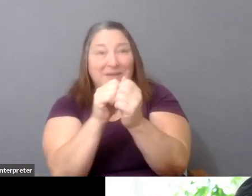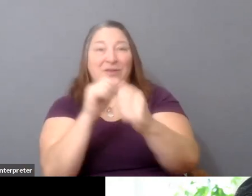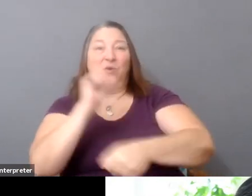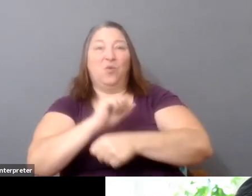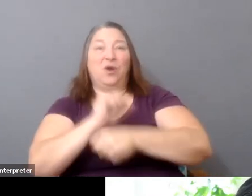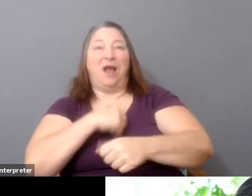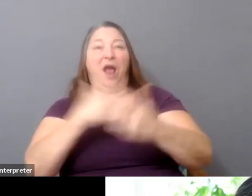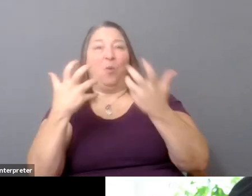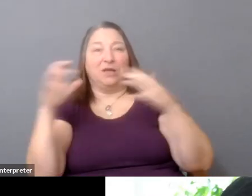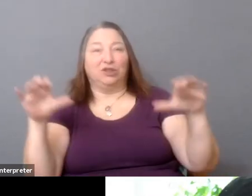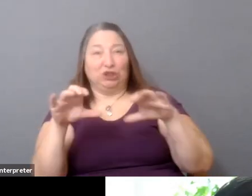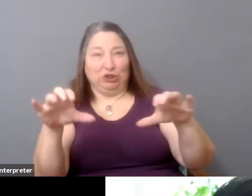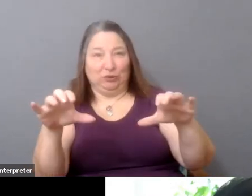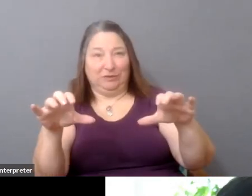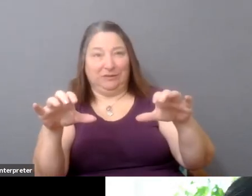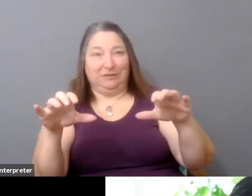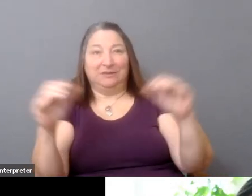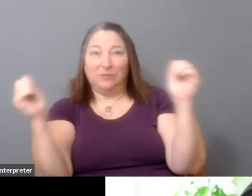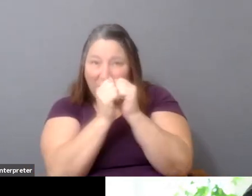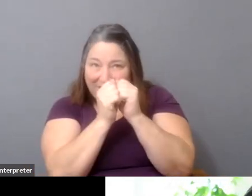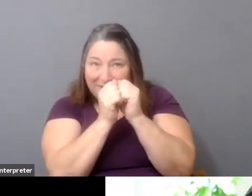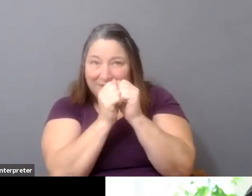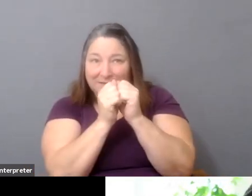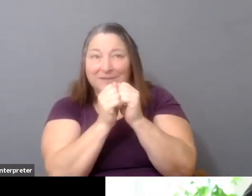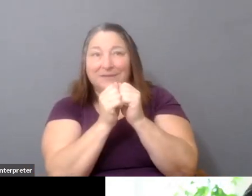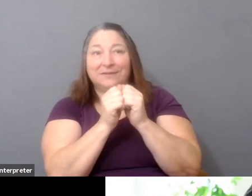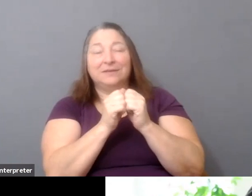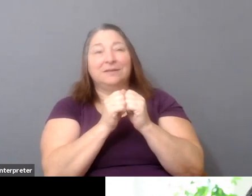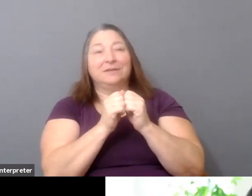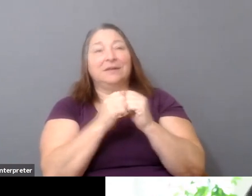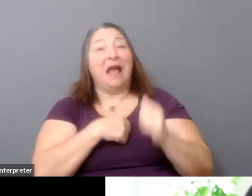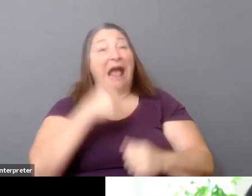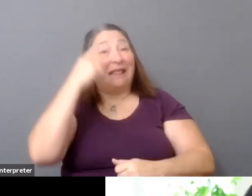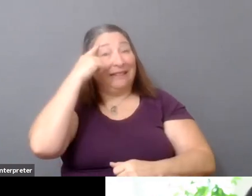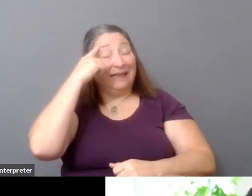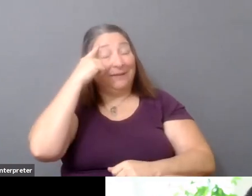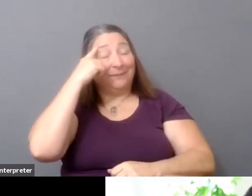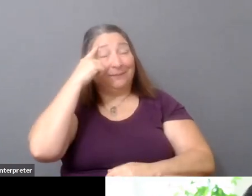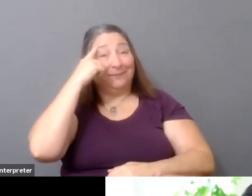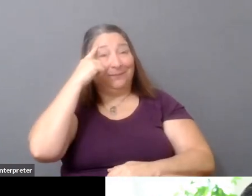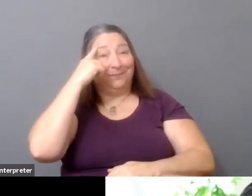I think I would like to change the word that I used. I think the other hard thing to understand